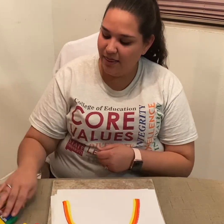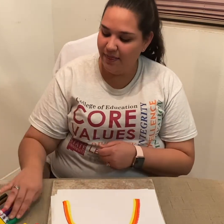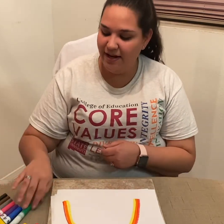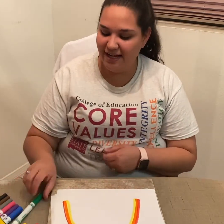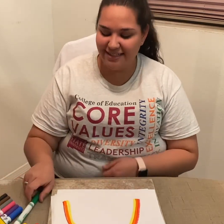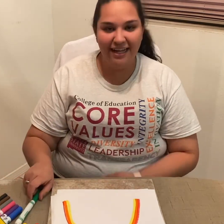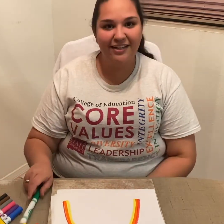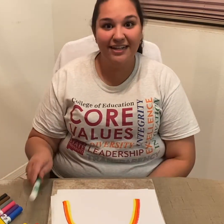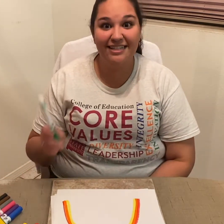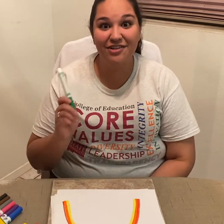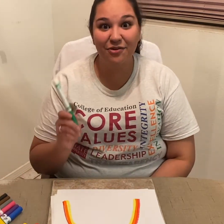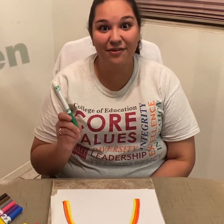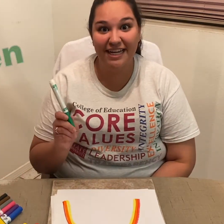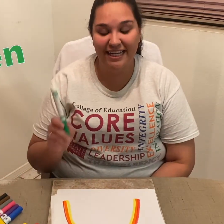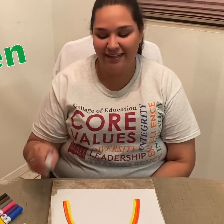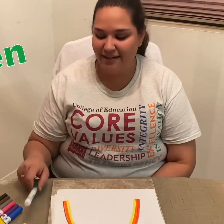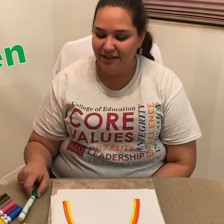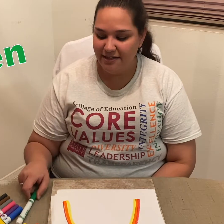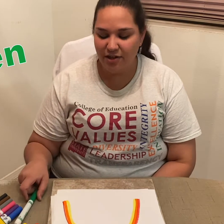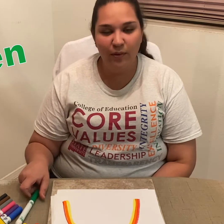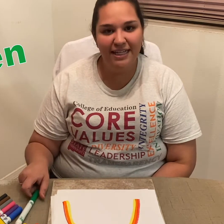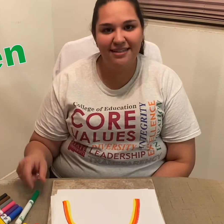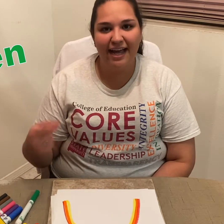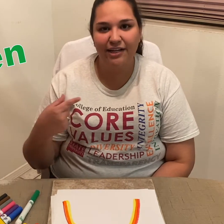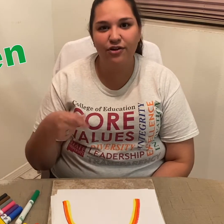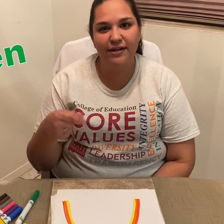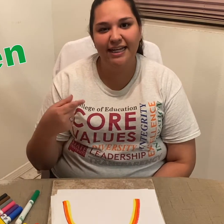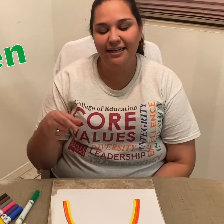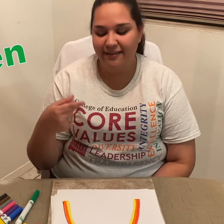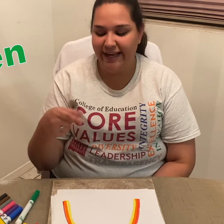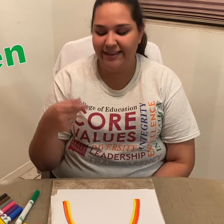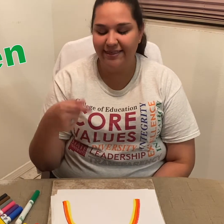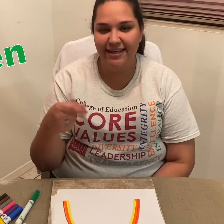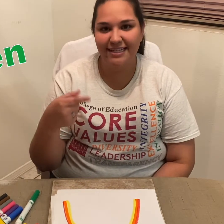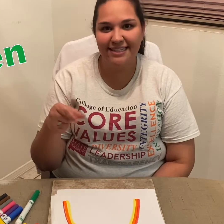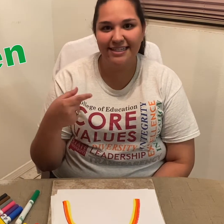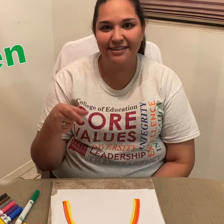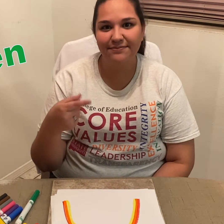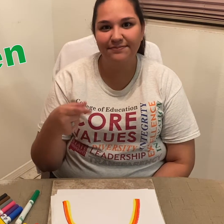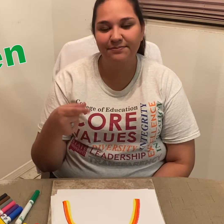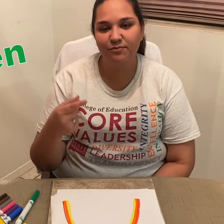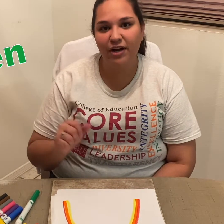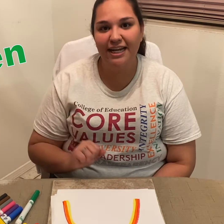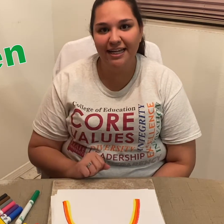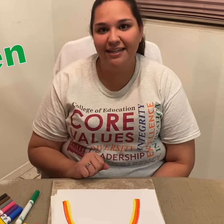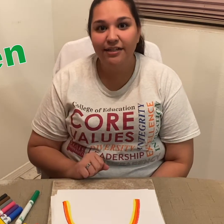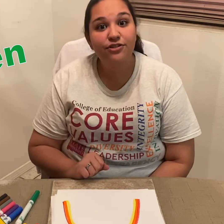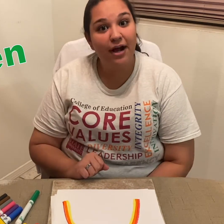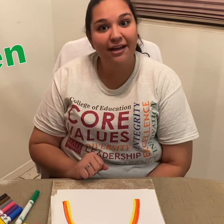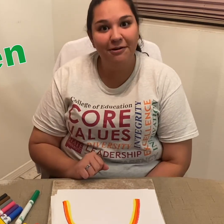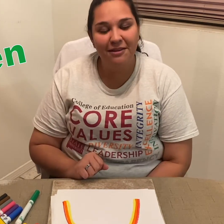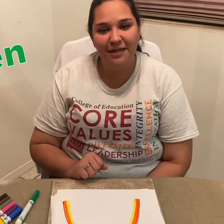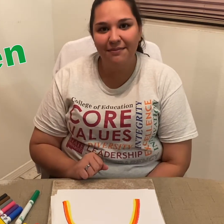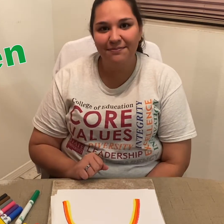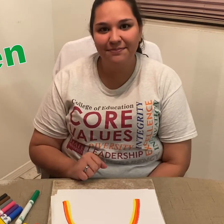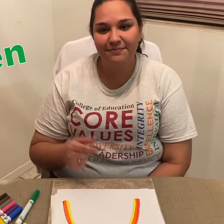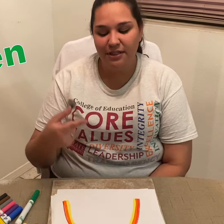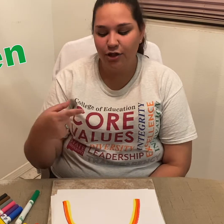The next color is green. So, we sign green like this: *signs 'green'* Ready? Try it with me!